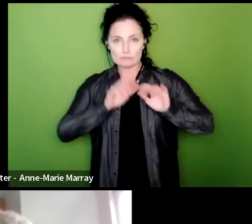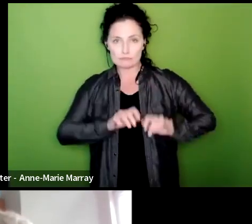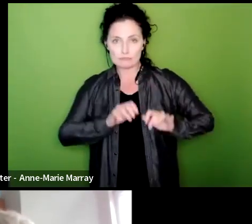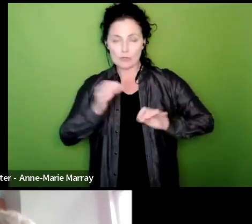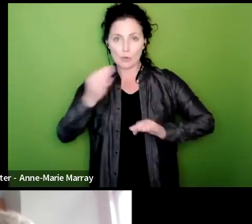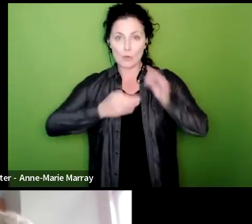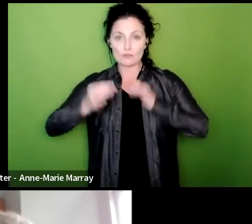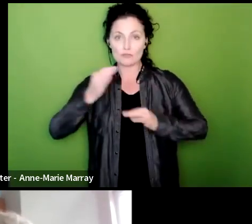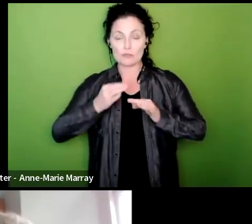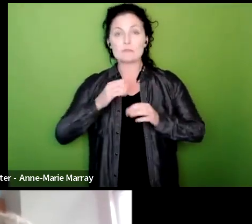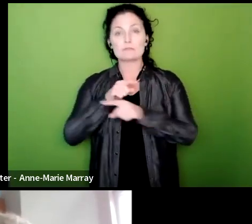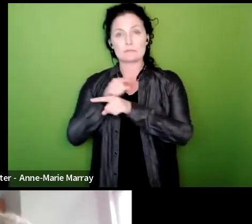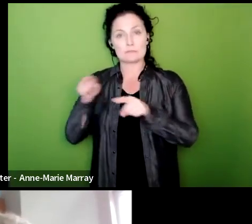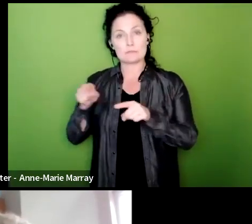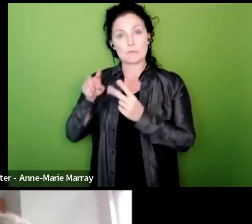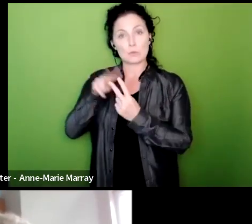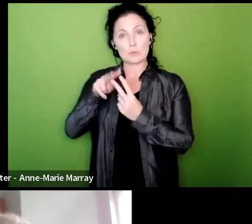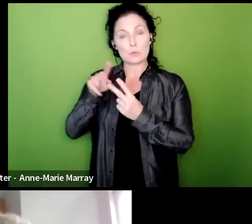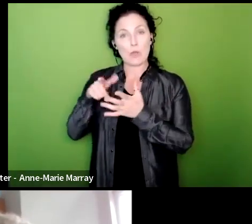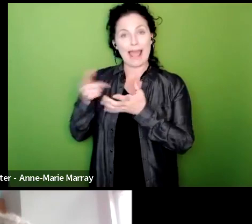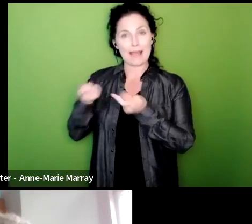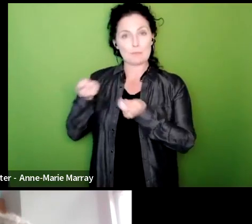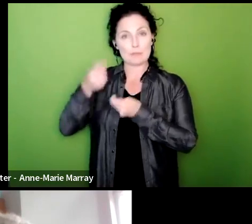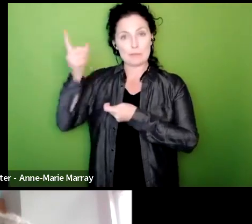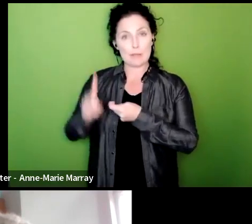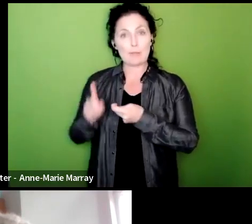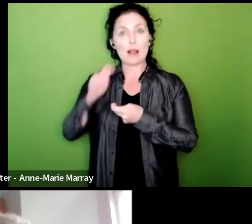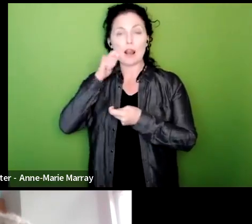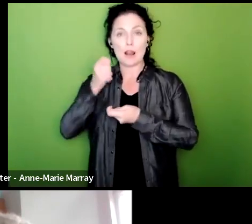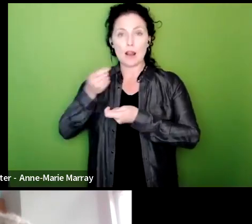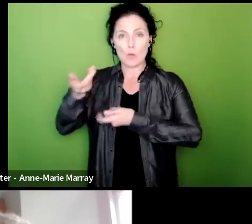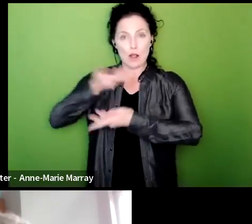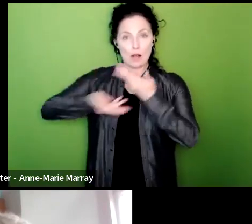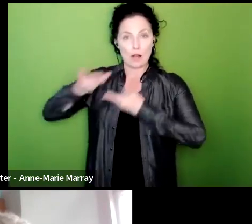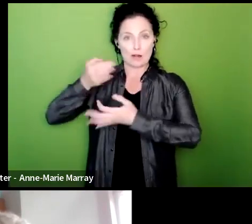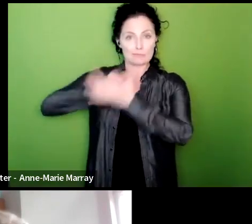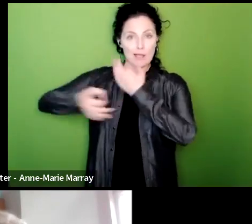questions and comments through to me and I'll make sure we get through as many of them as possible so